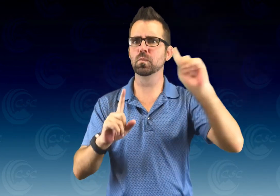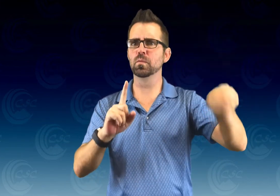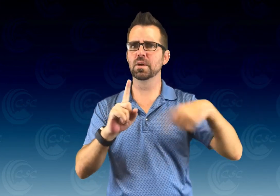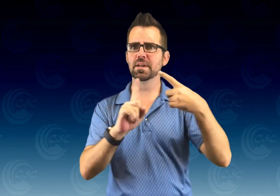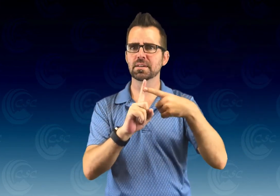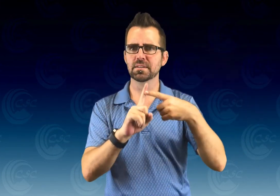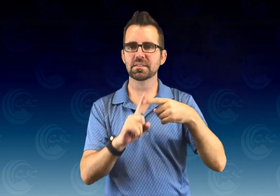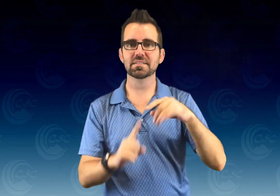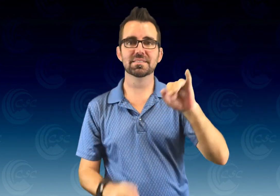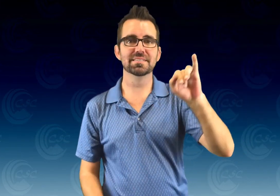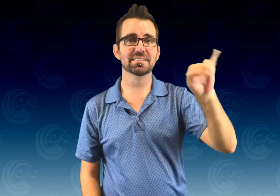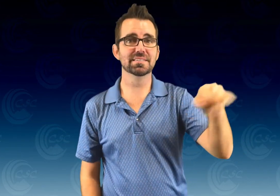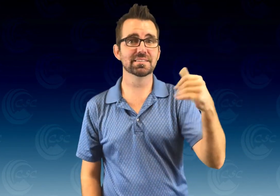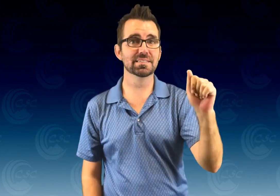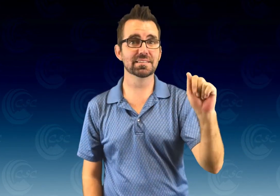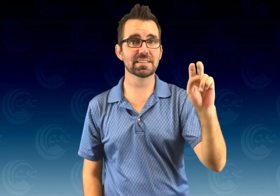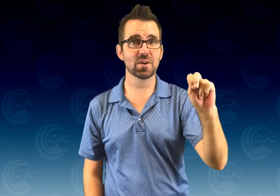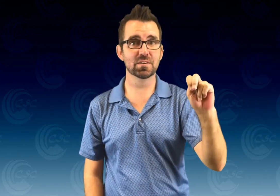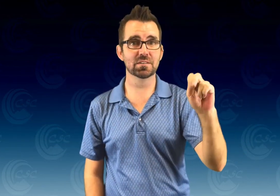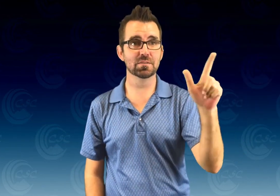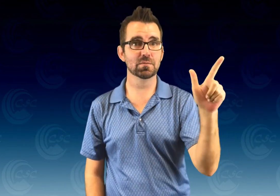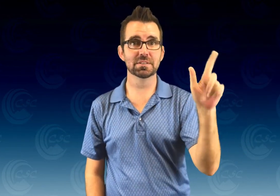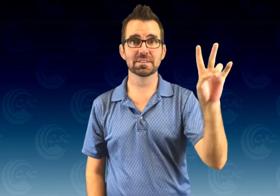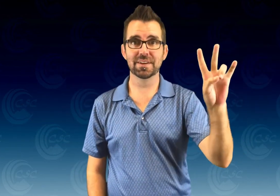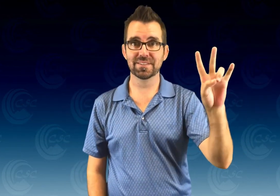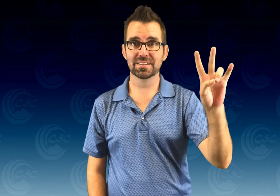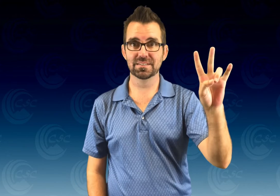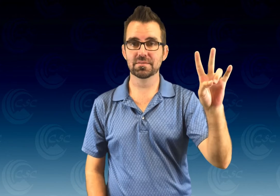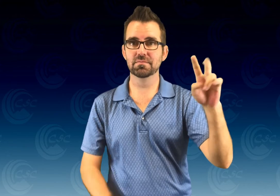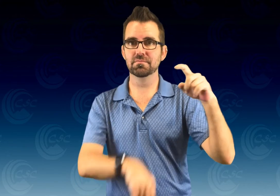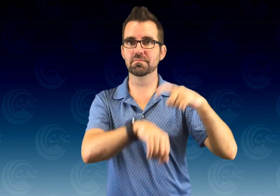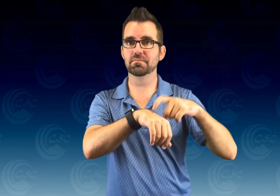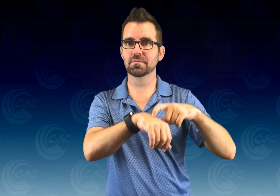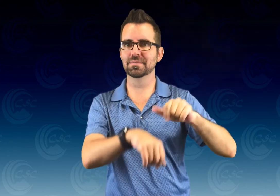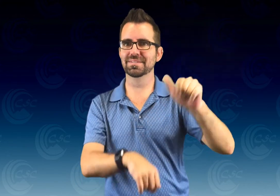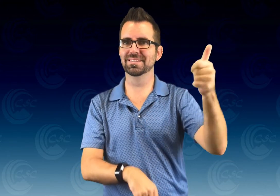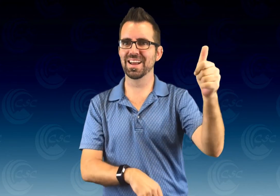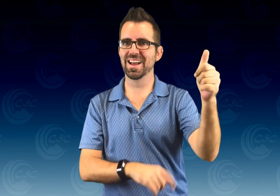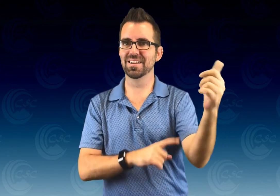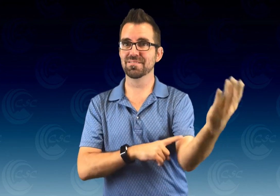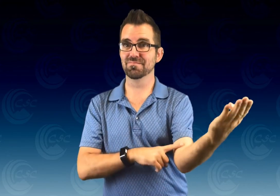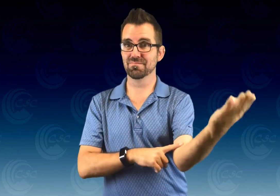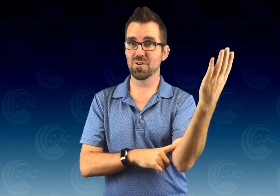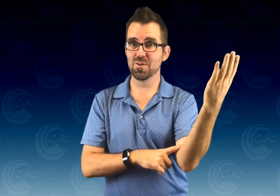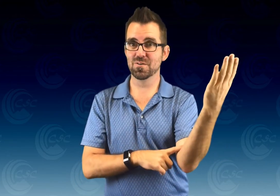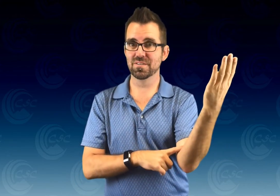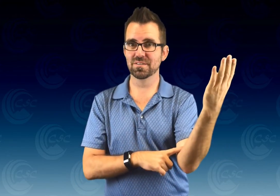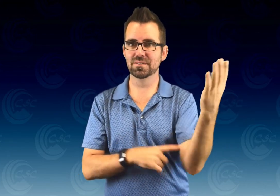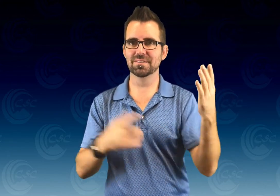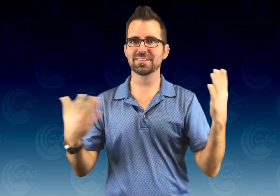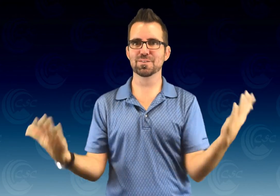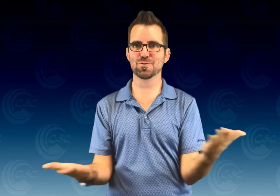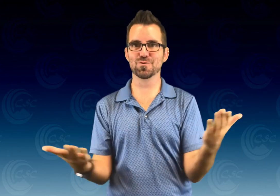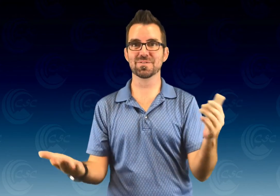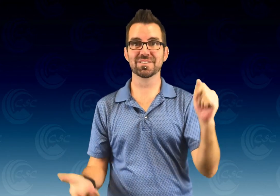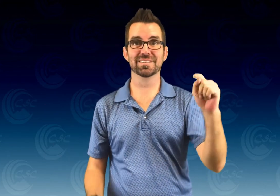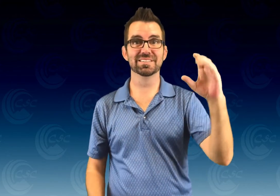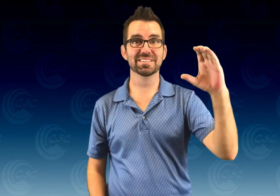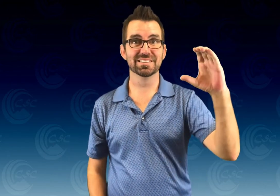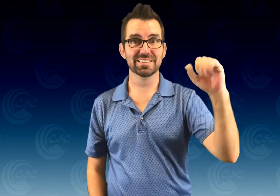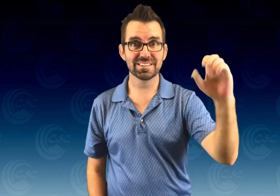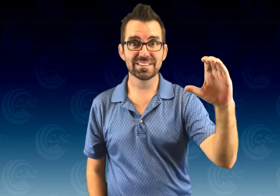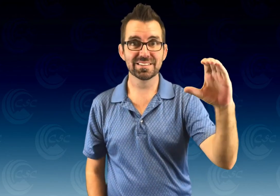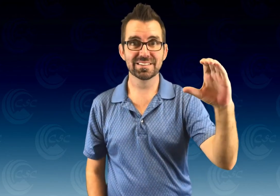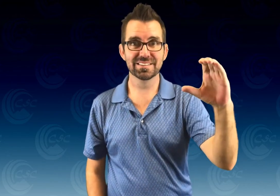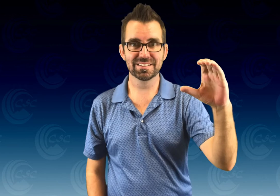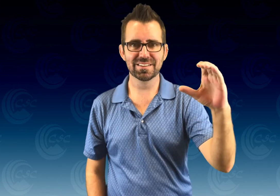When? January 27th starting from 10AM at CSC!